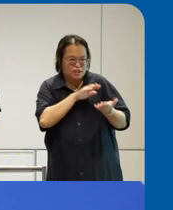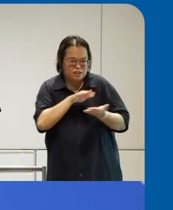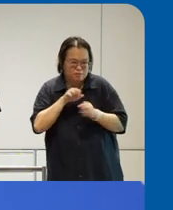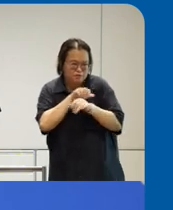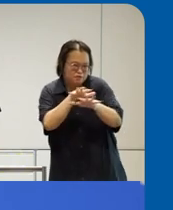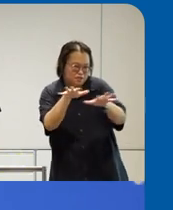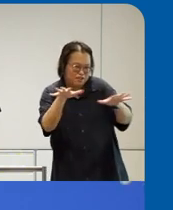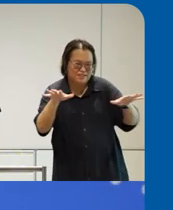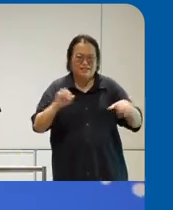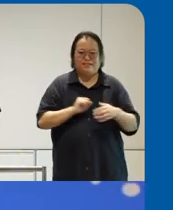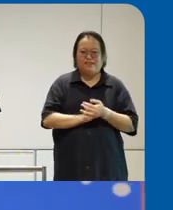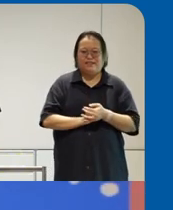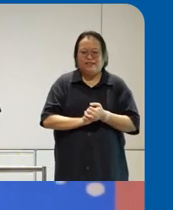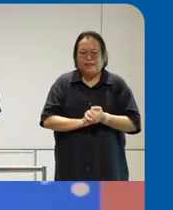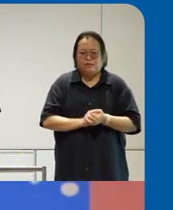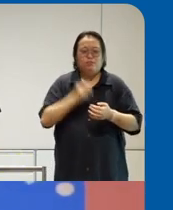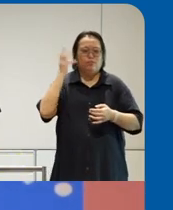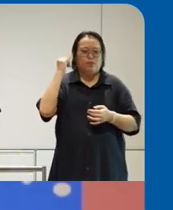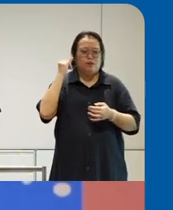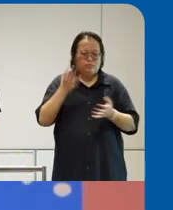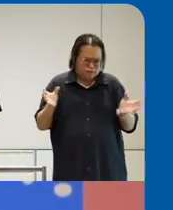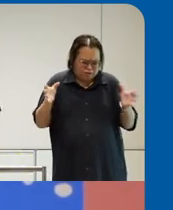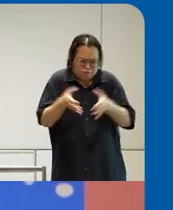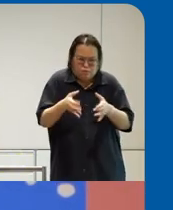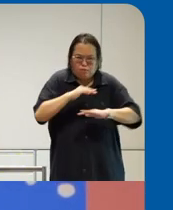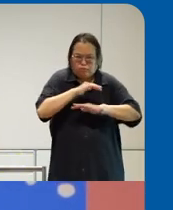felt like it couldn't stay within just a small bunch of us who were just doing it within our